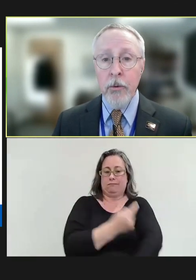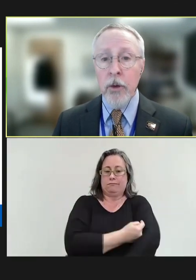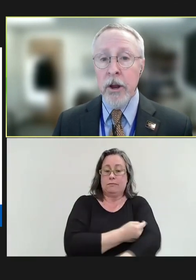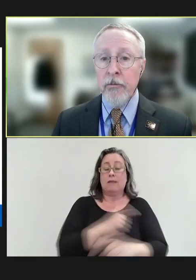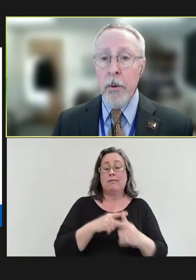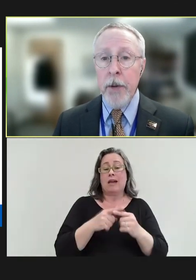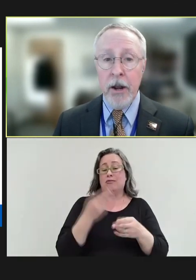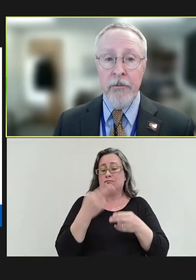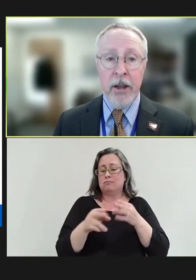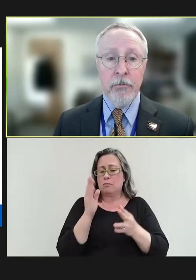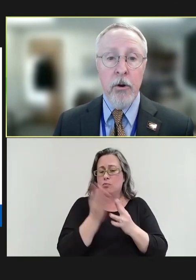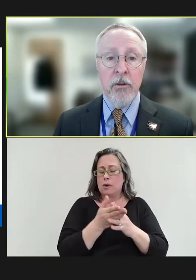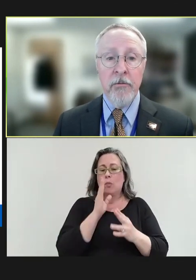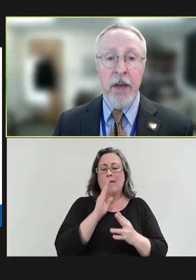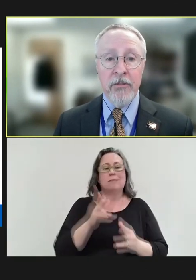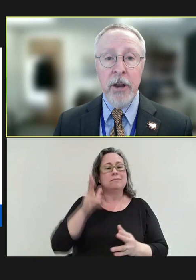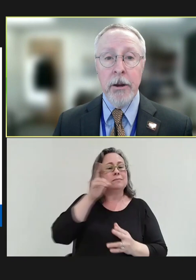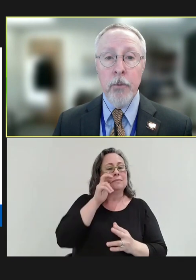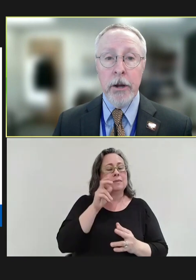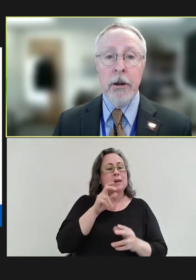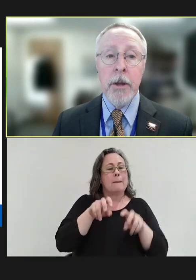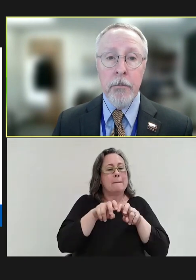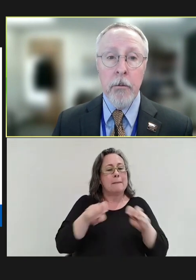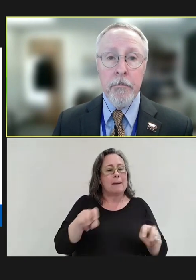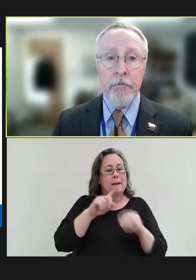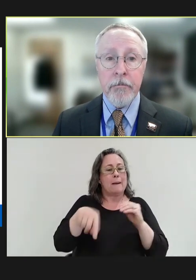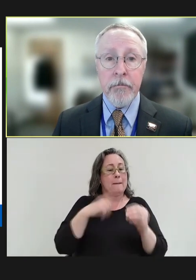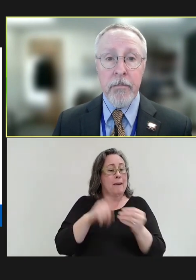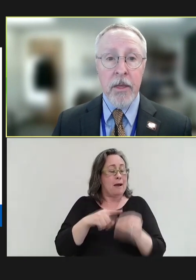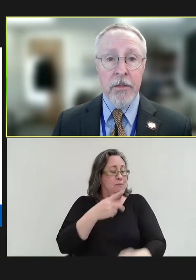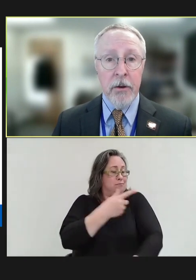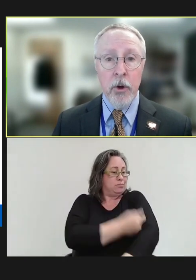we'll hear from a panel of experts on vaccinating pregnant people. Then we'll